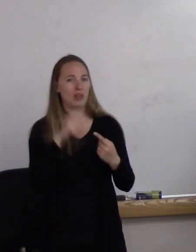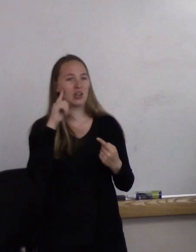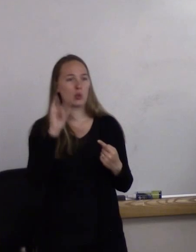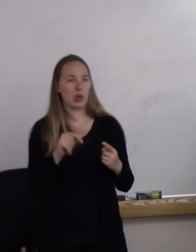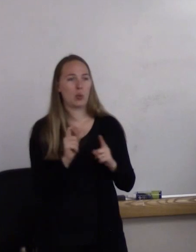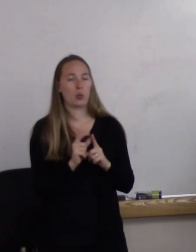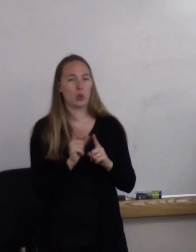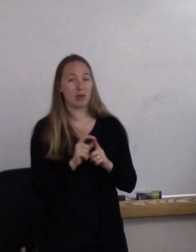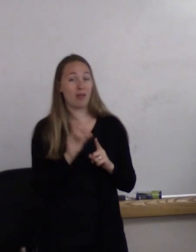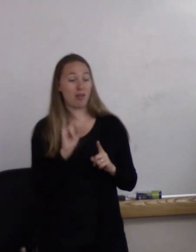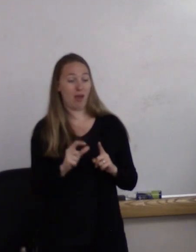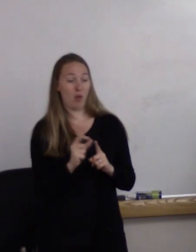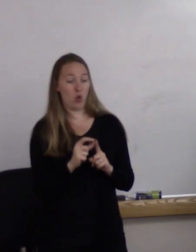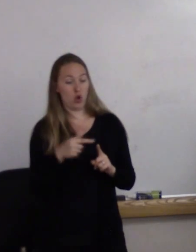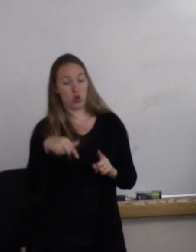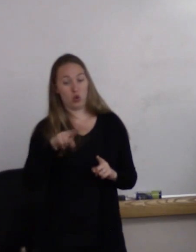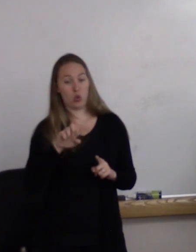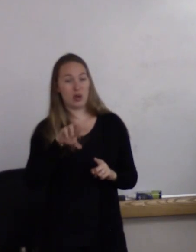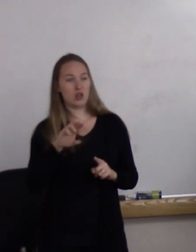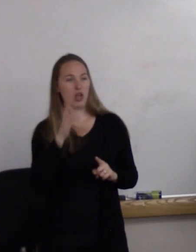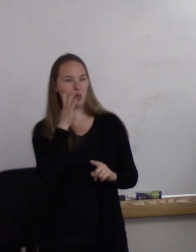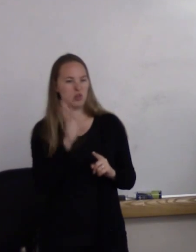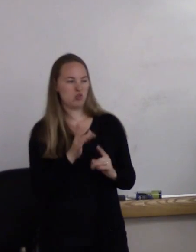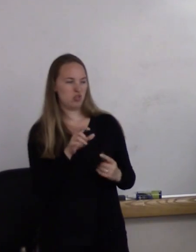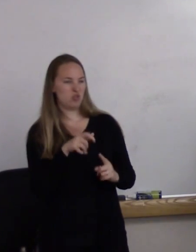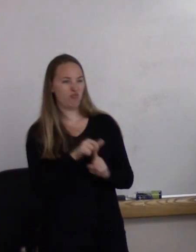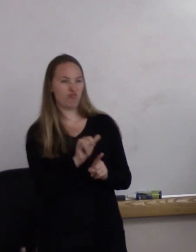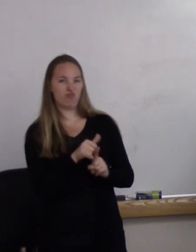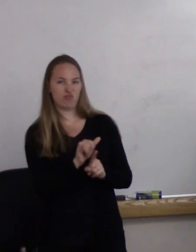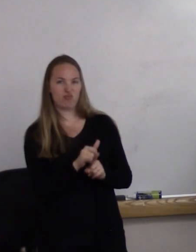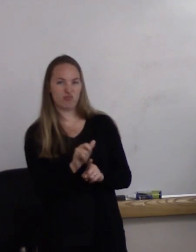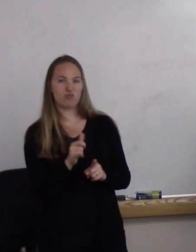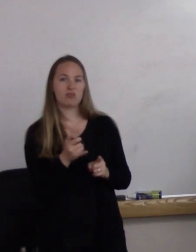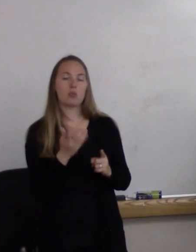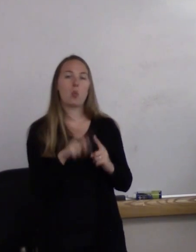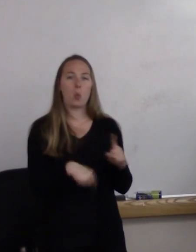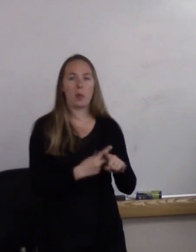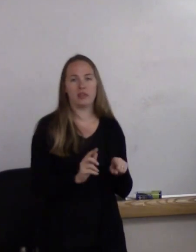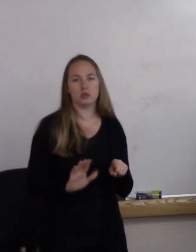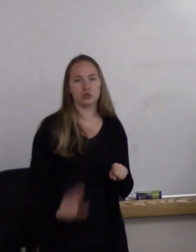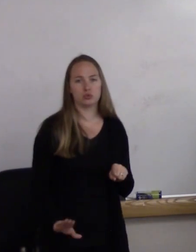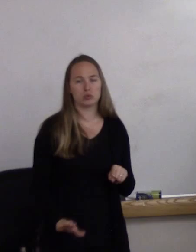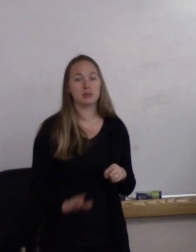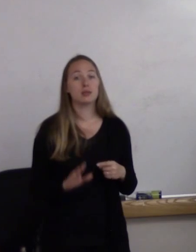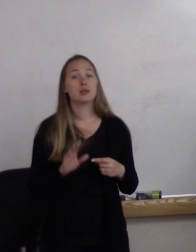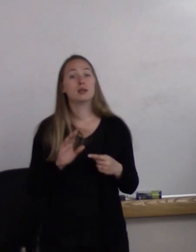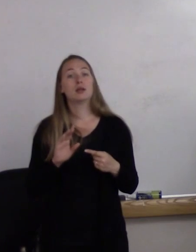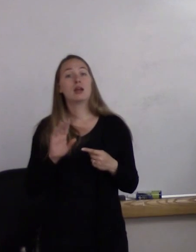That was a word that they were taunted with when they were children. So it's a word that we tend to not use